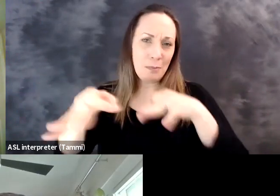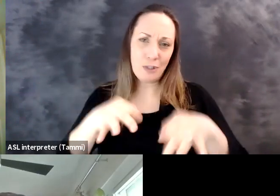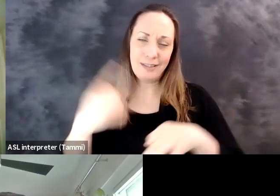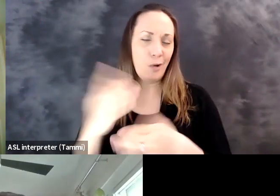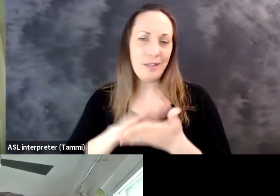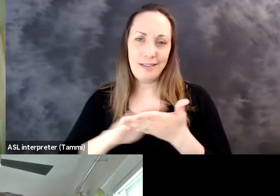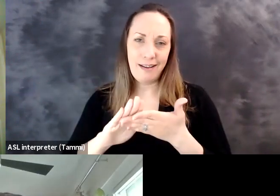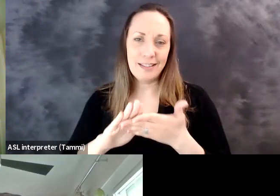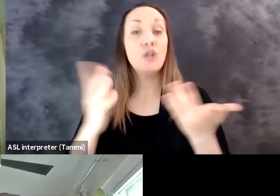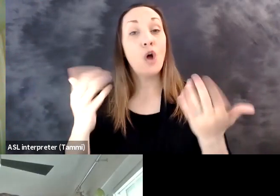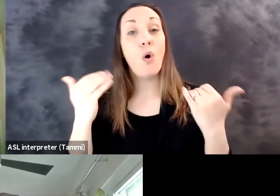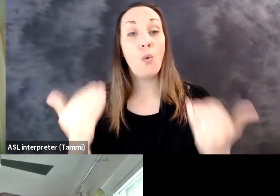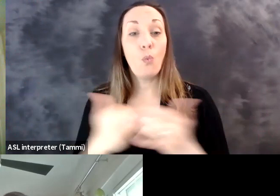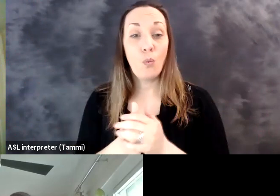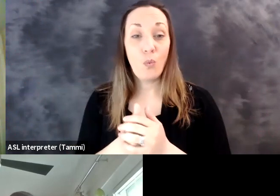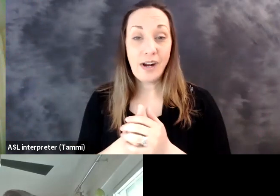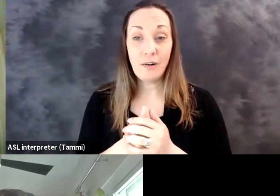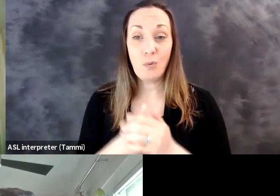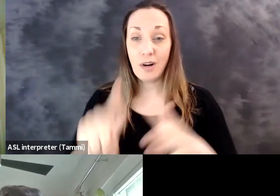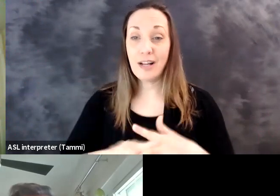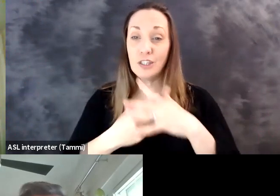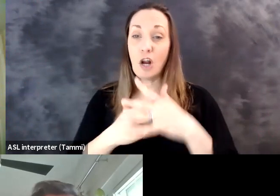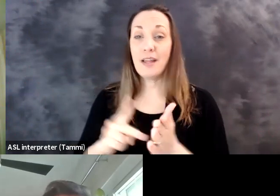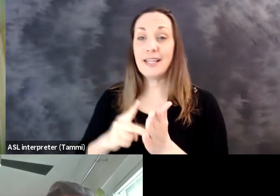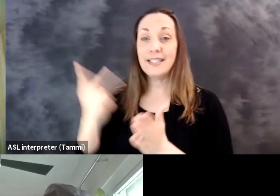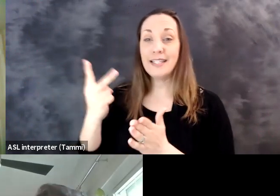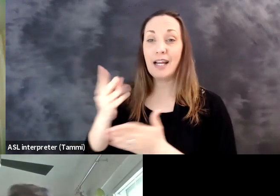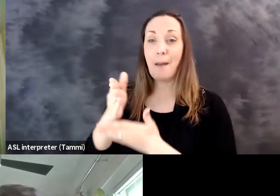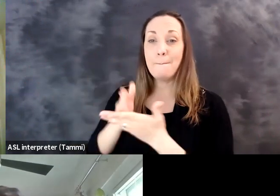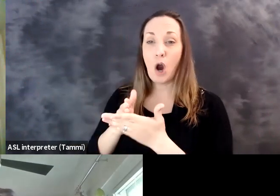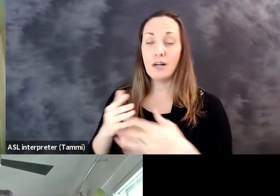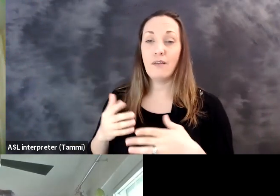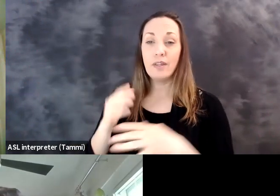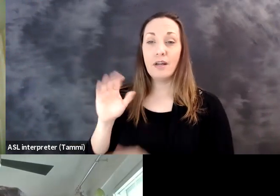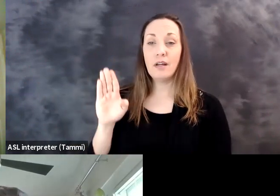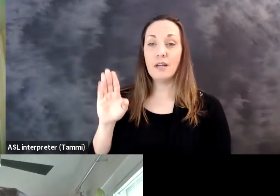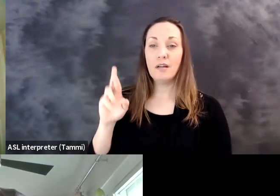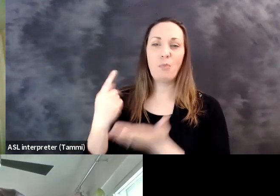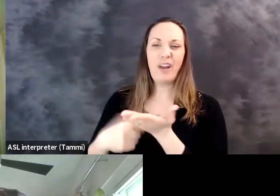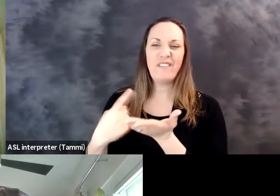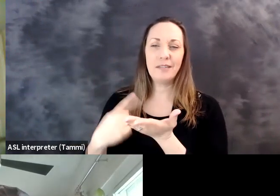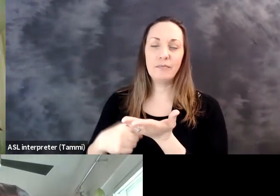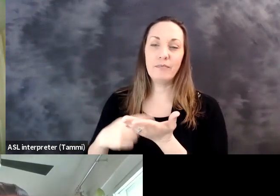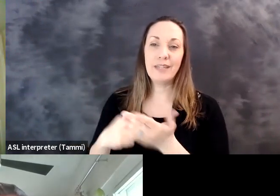Always very nice. So we're going to jump into our second